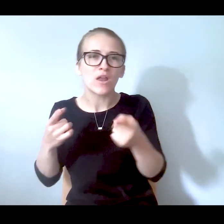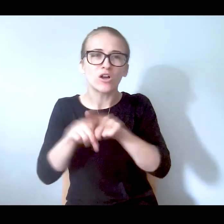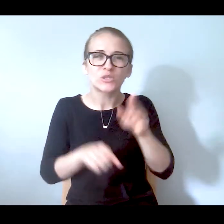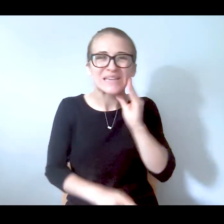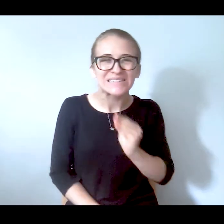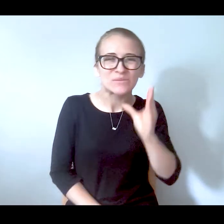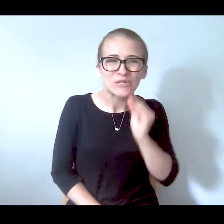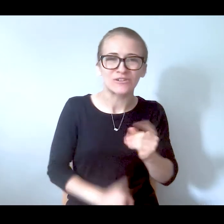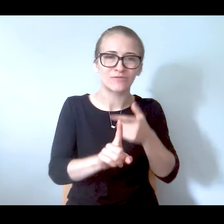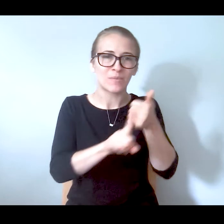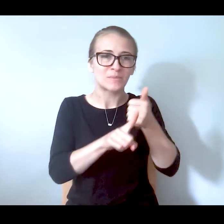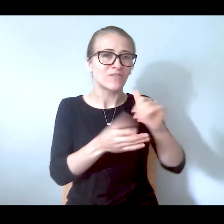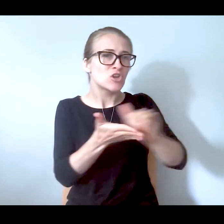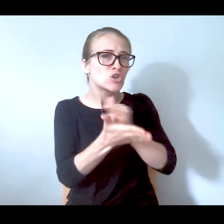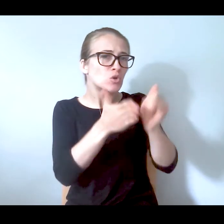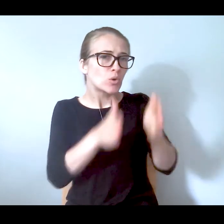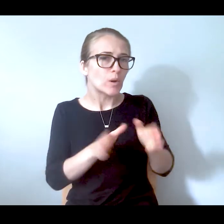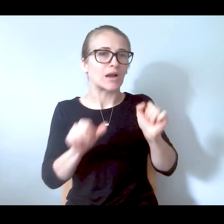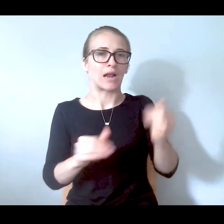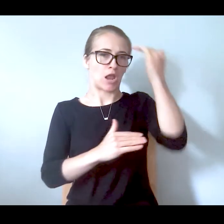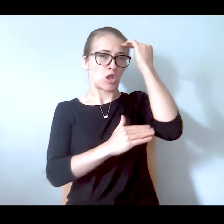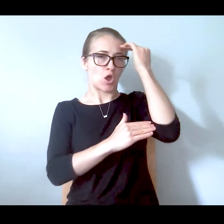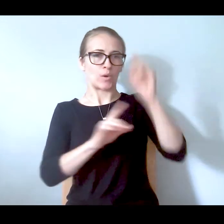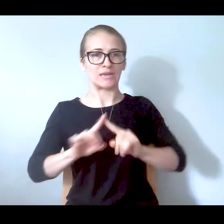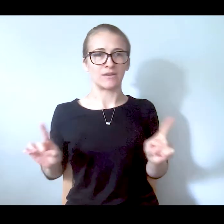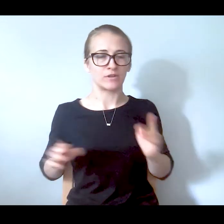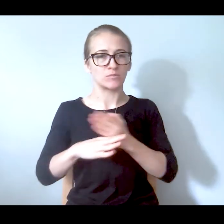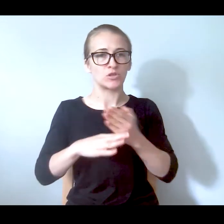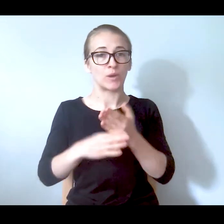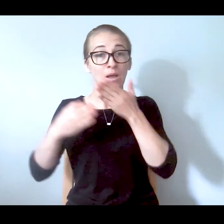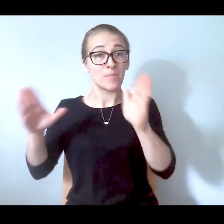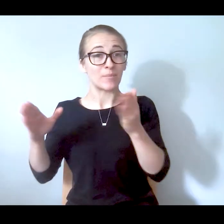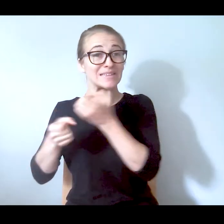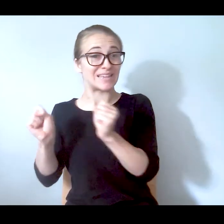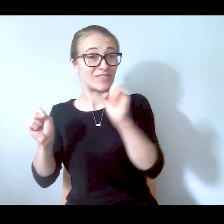Yorker also can know the difference between a public safety emergency and a mental health crisis.